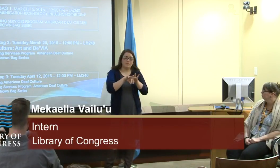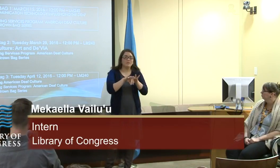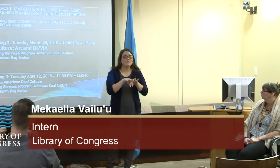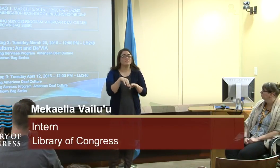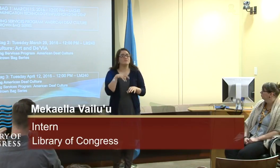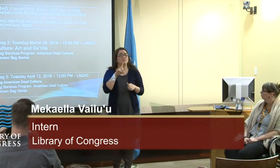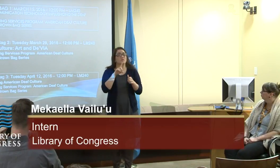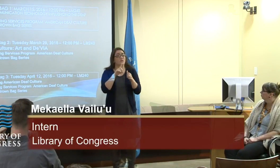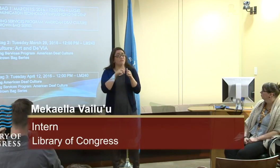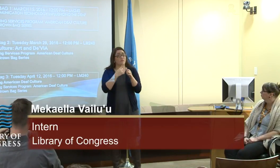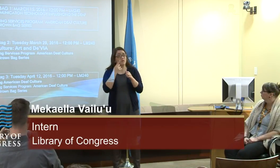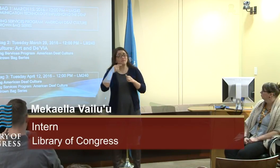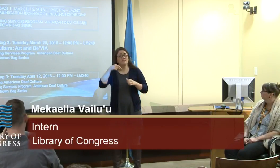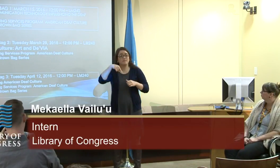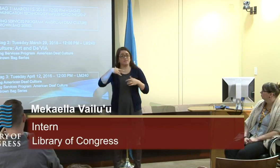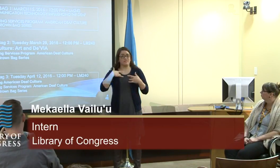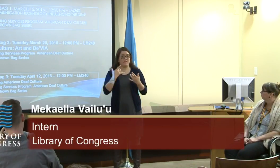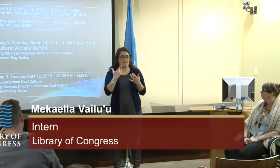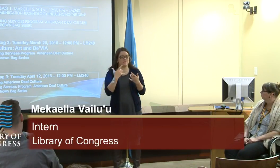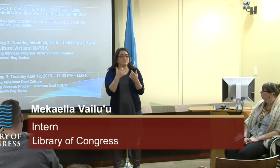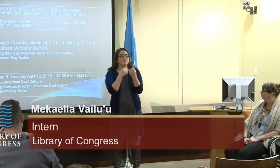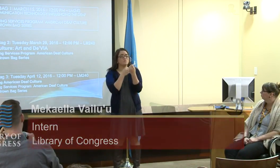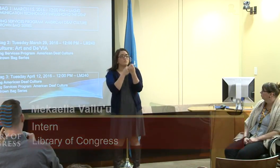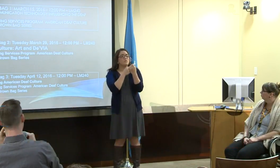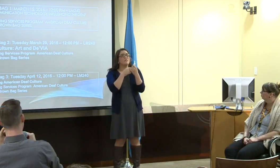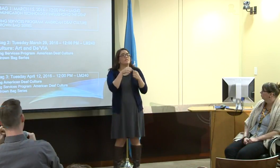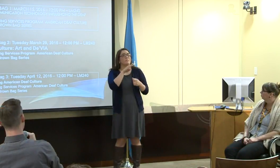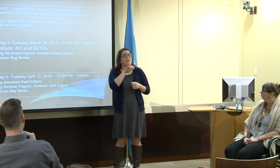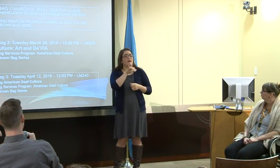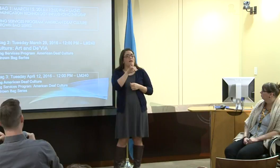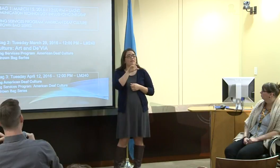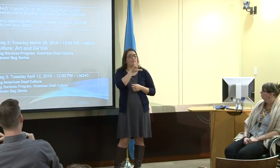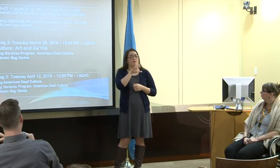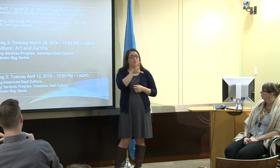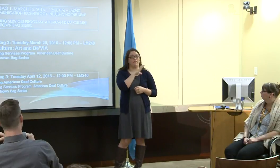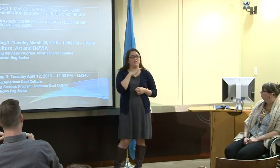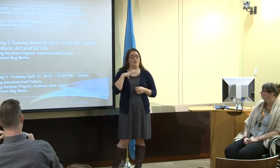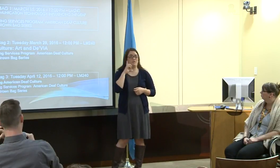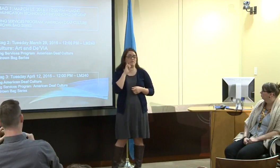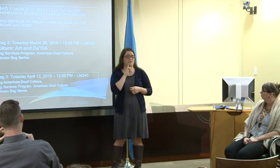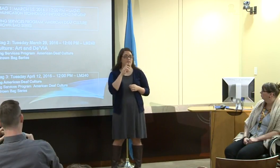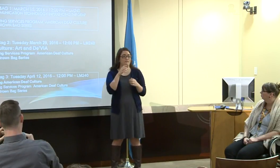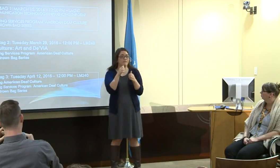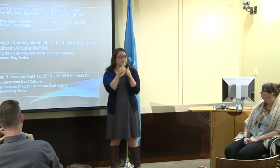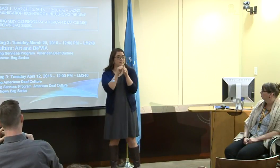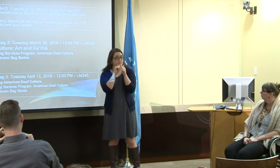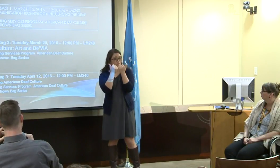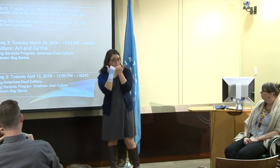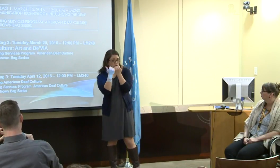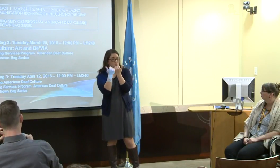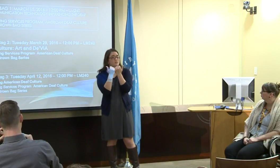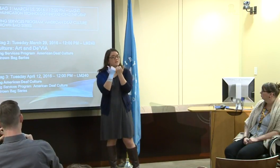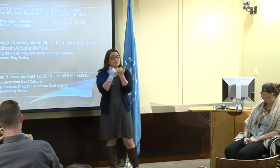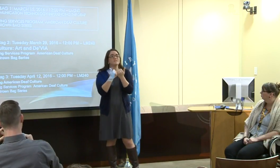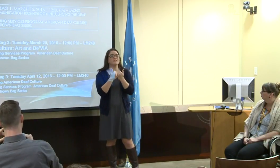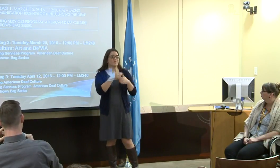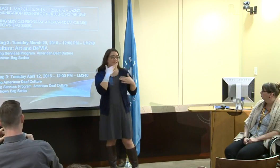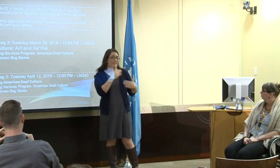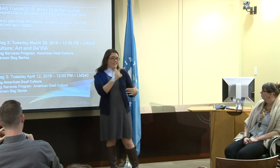and so your support is really great and really appreciated. This one, the Library of Congress Deaf Association sponsored this